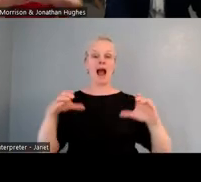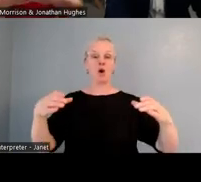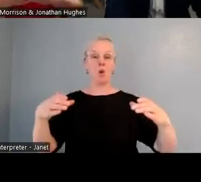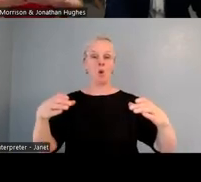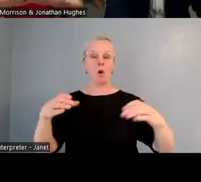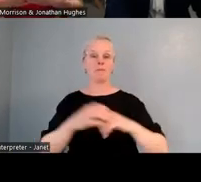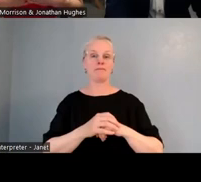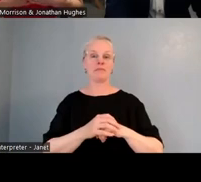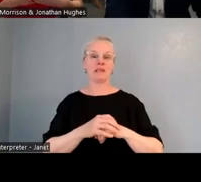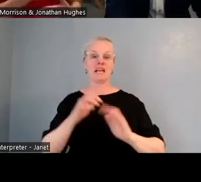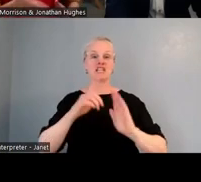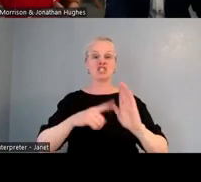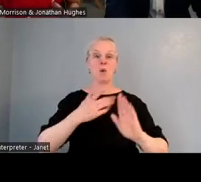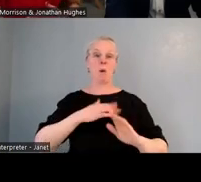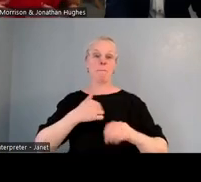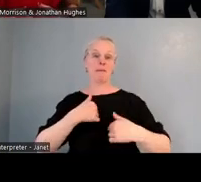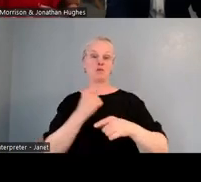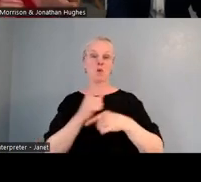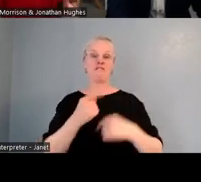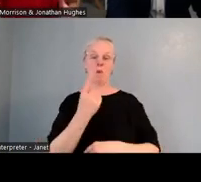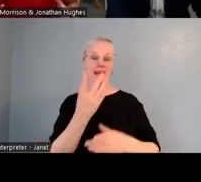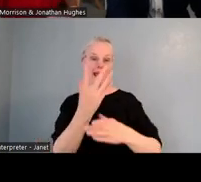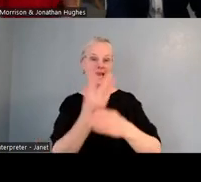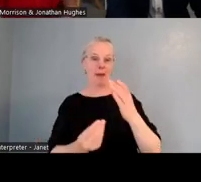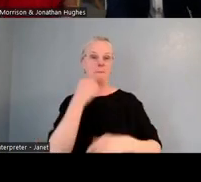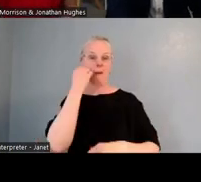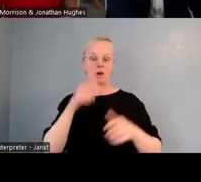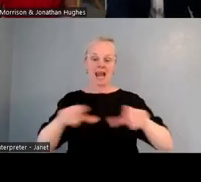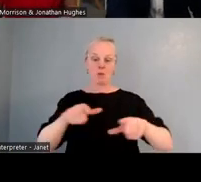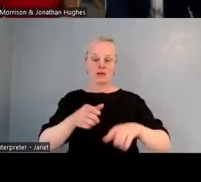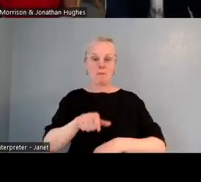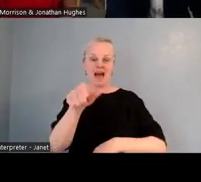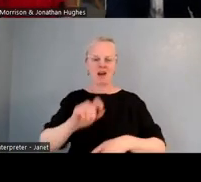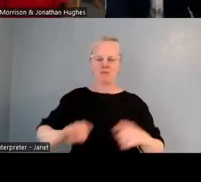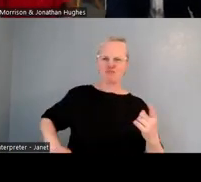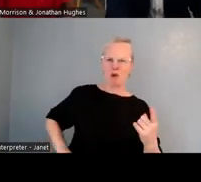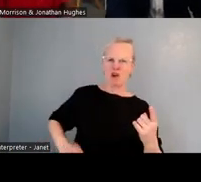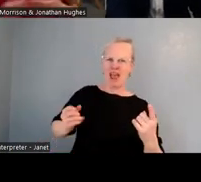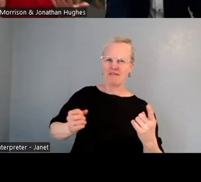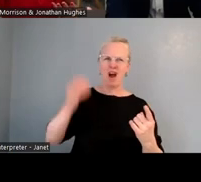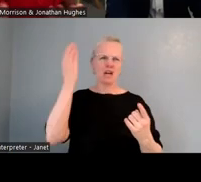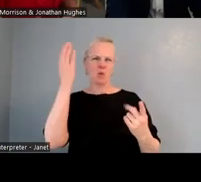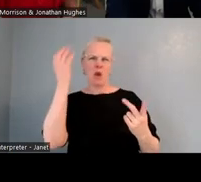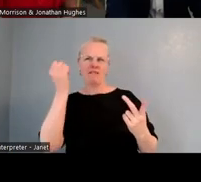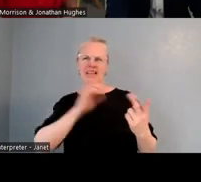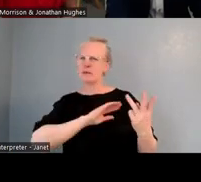in our Māori language pathway for this particular area. And so, that's what I did as a parent